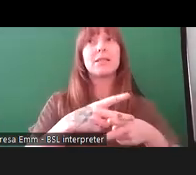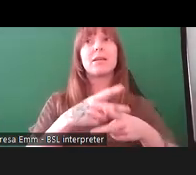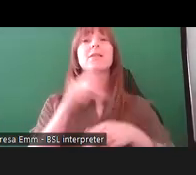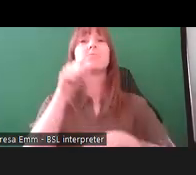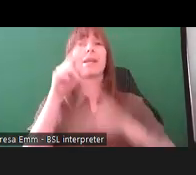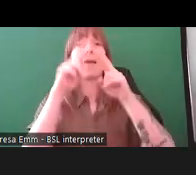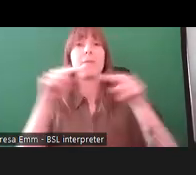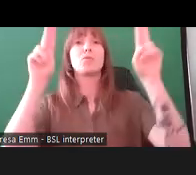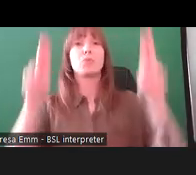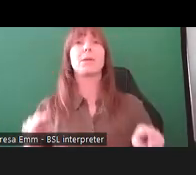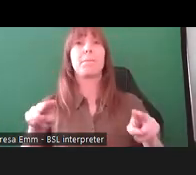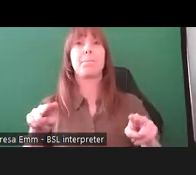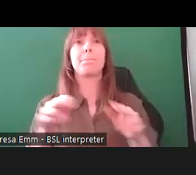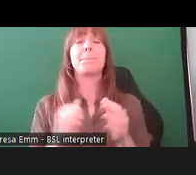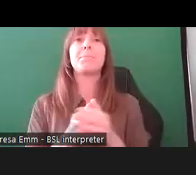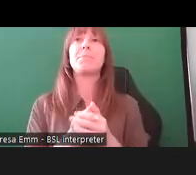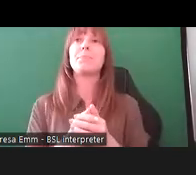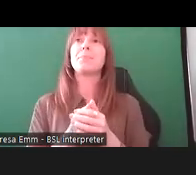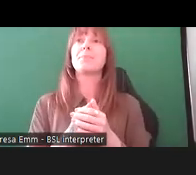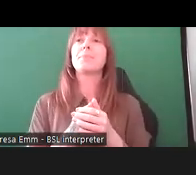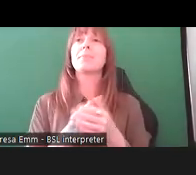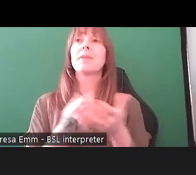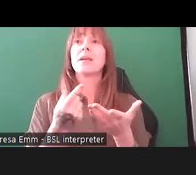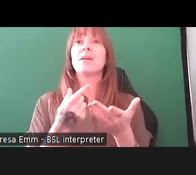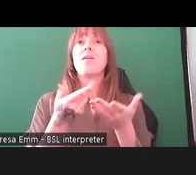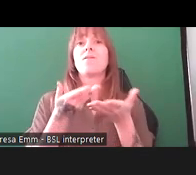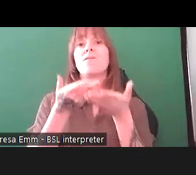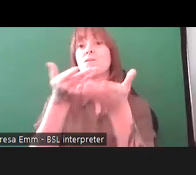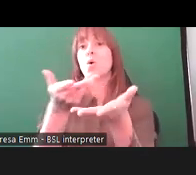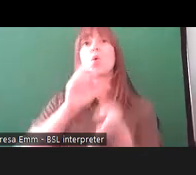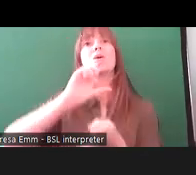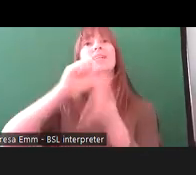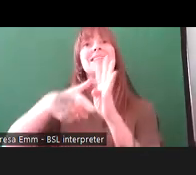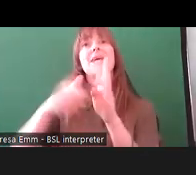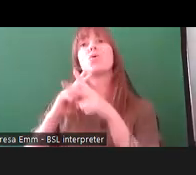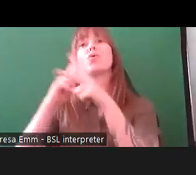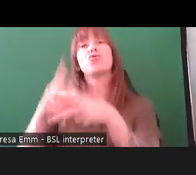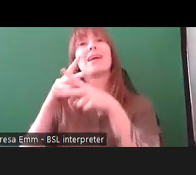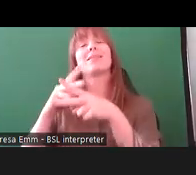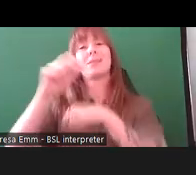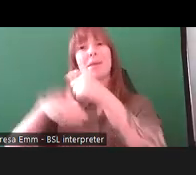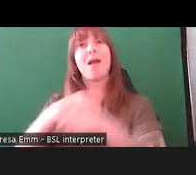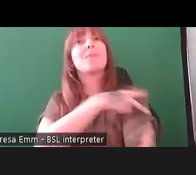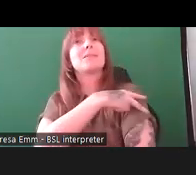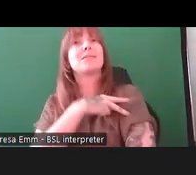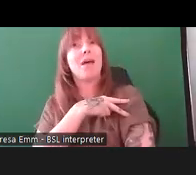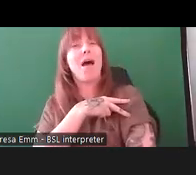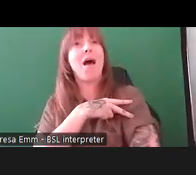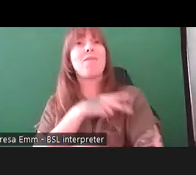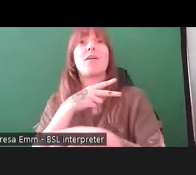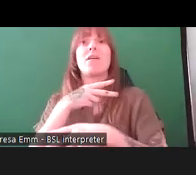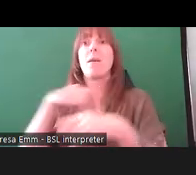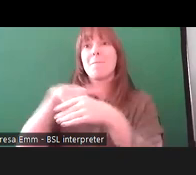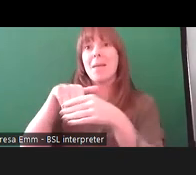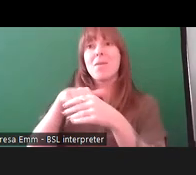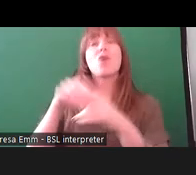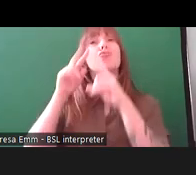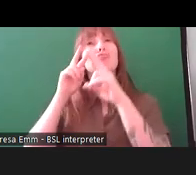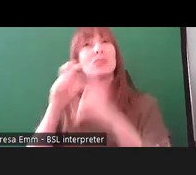for disabled curators who would work as staff members and researchers on the project. We did